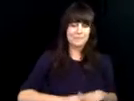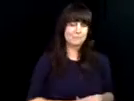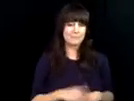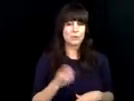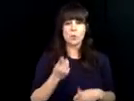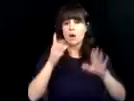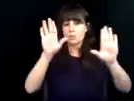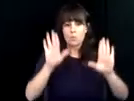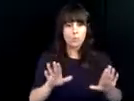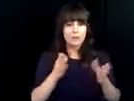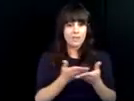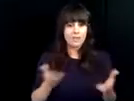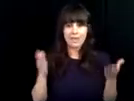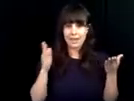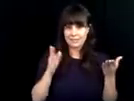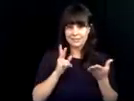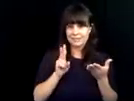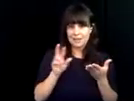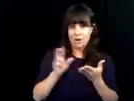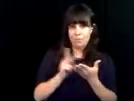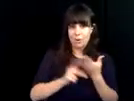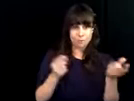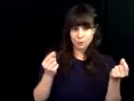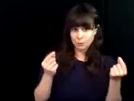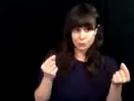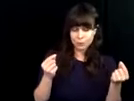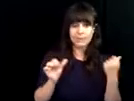independence gained by thousands of individuals and it's through the